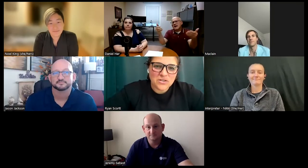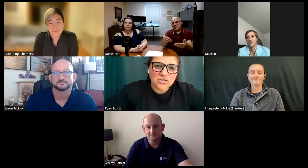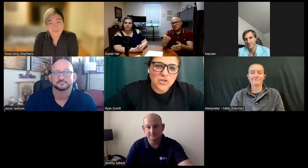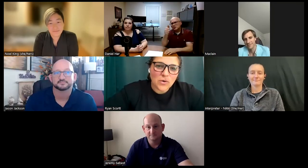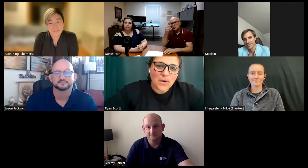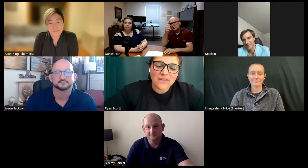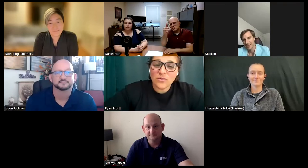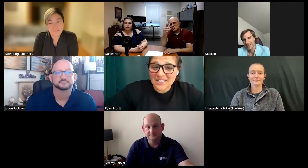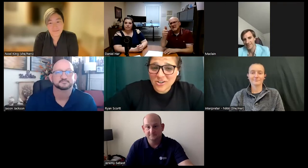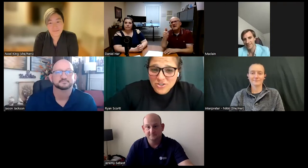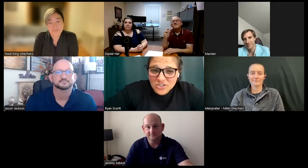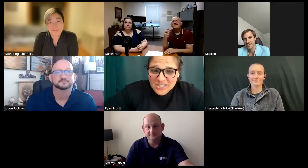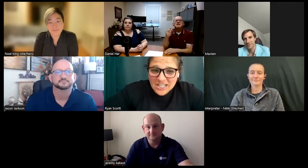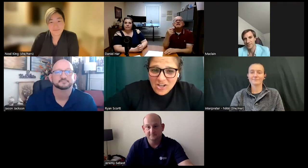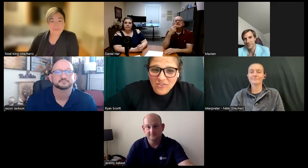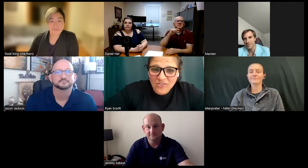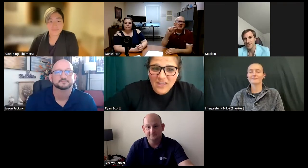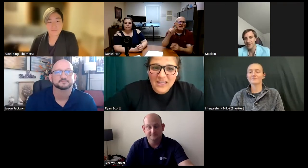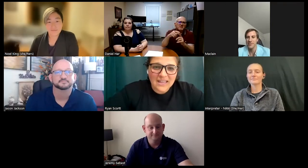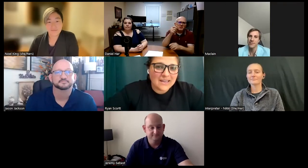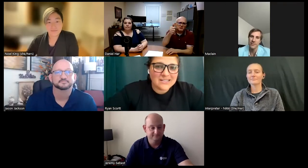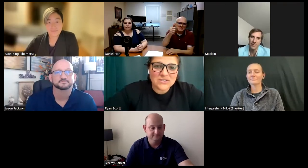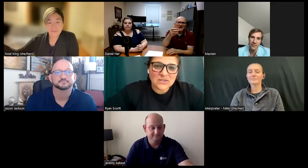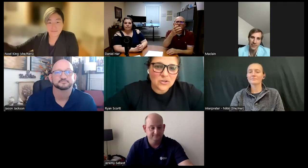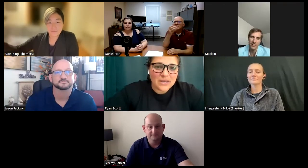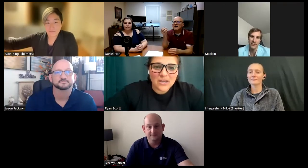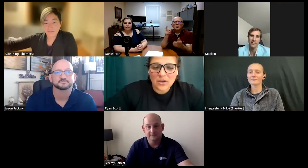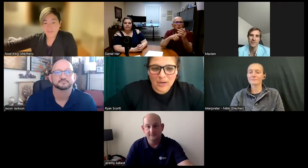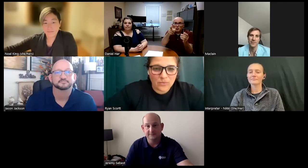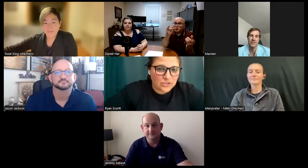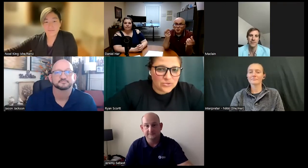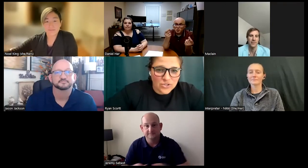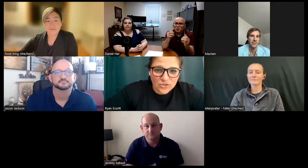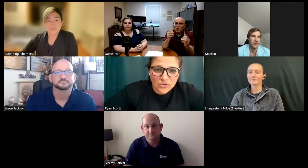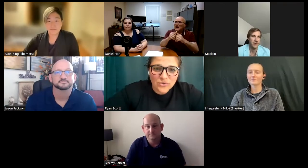So, if you want to introduce yourself and tell us a little bit about what you do